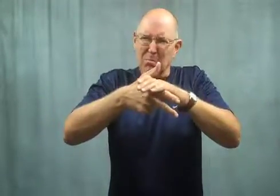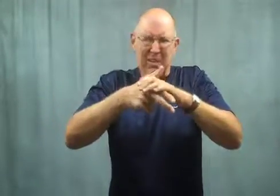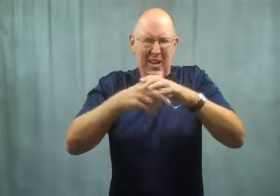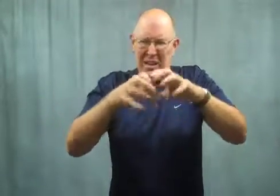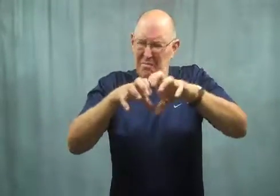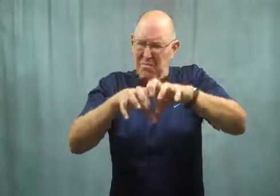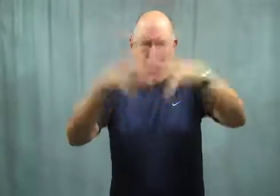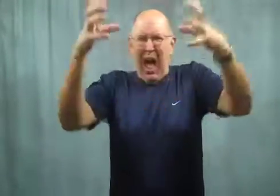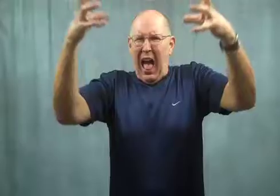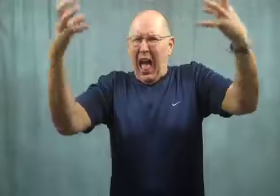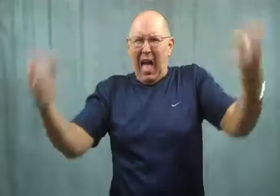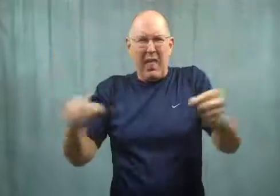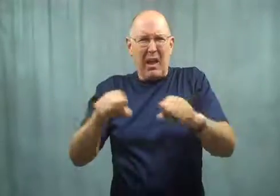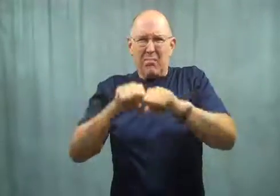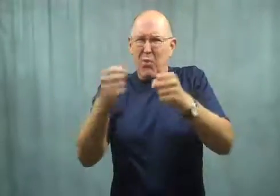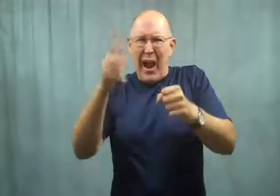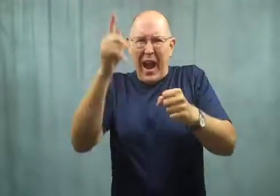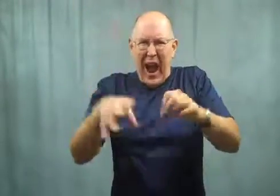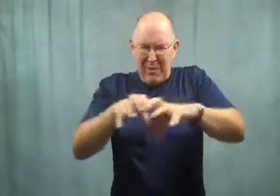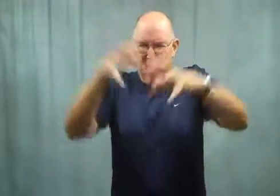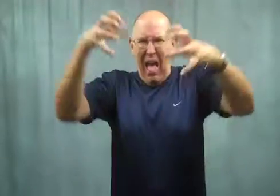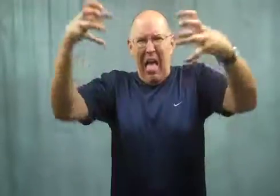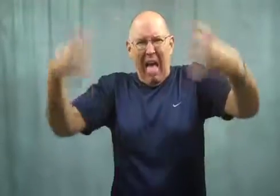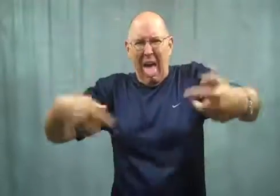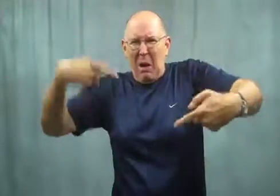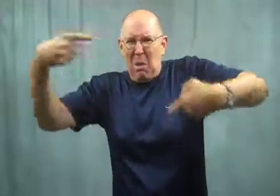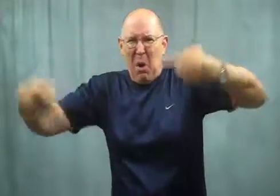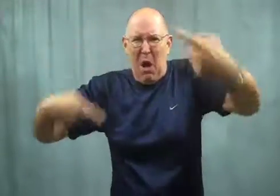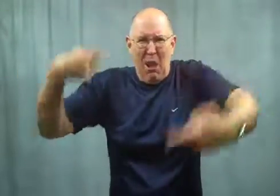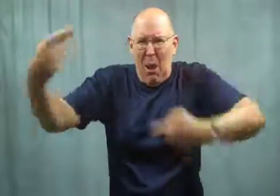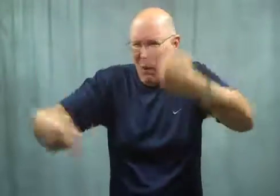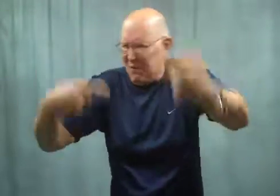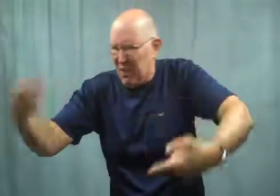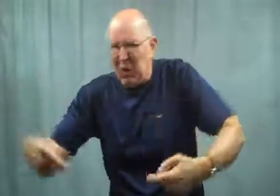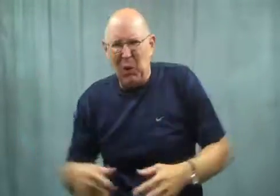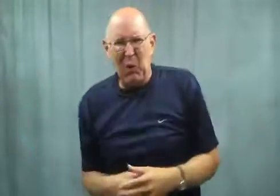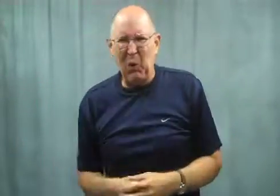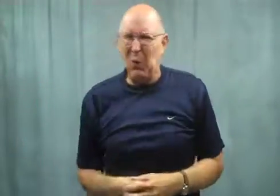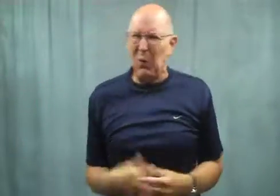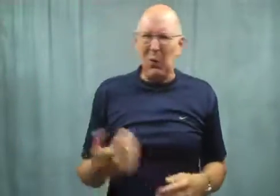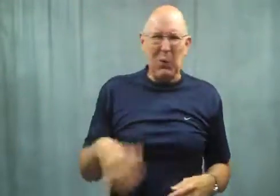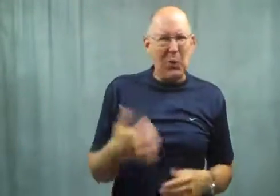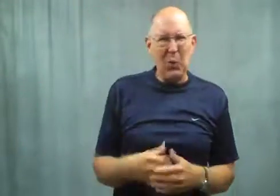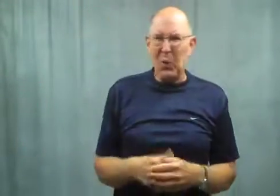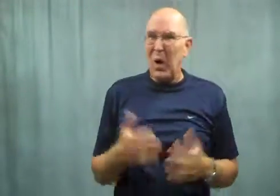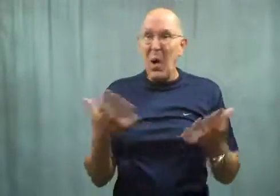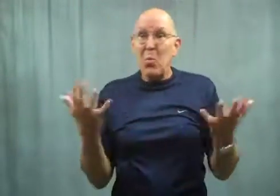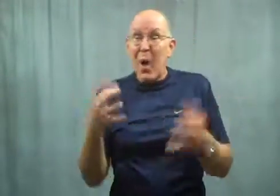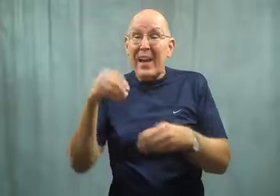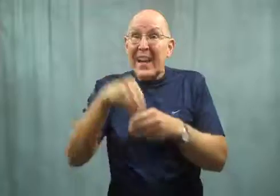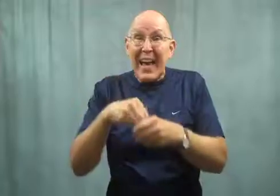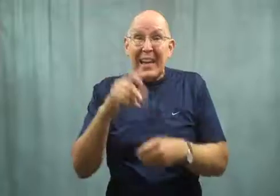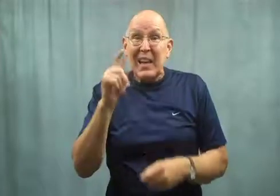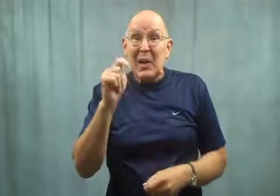It broke in half and rolled over.